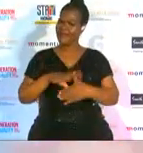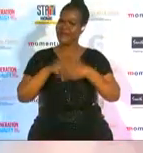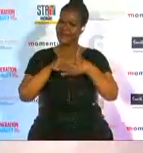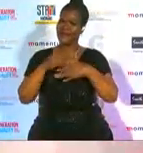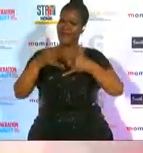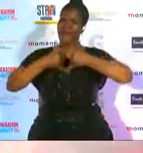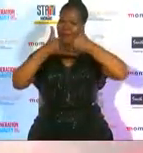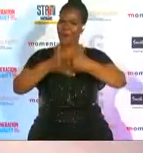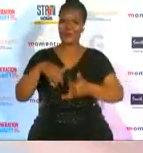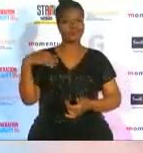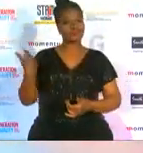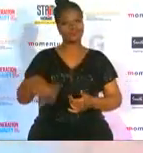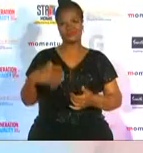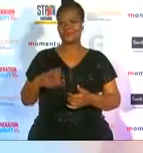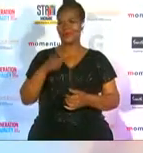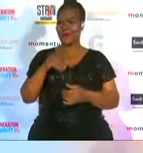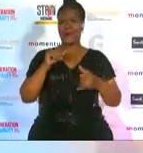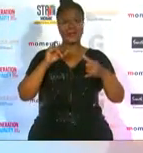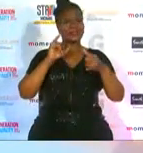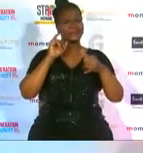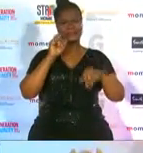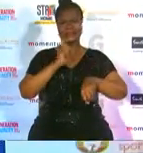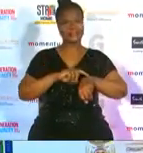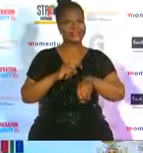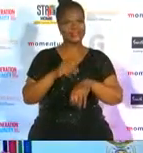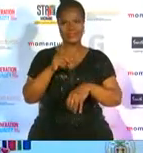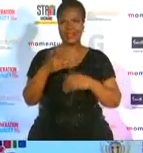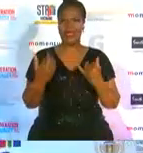incredible season you've had countless awards and also you were incredible at